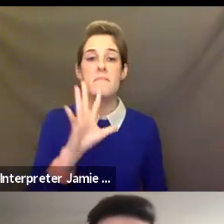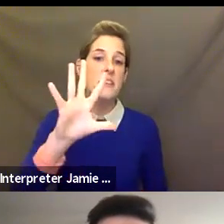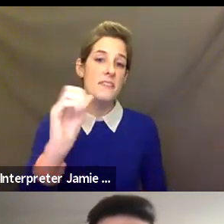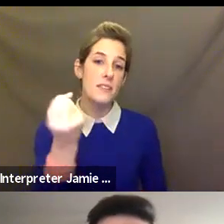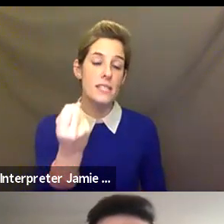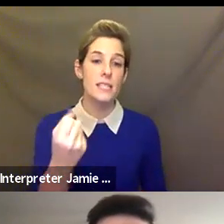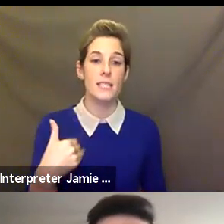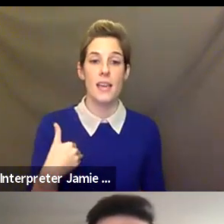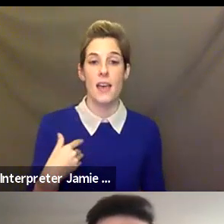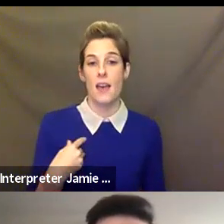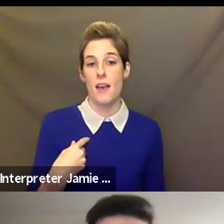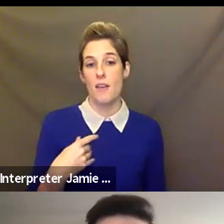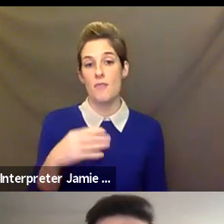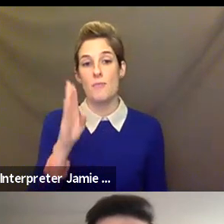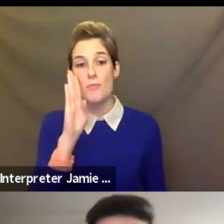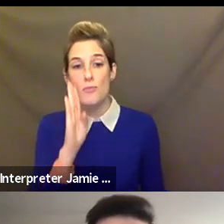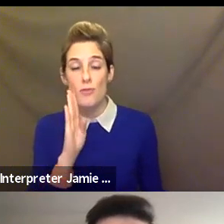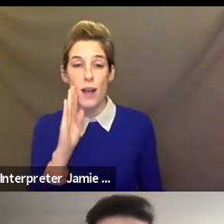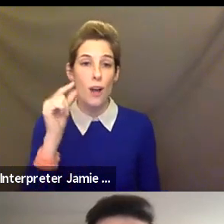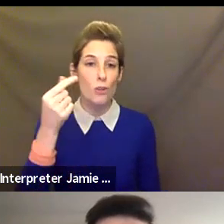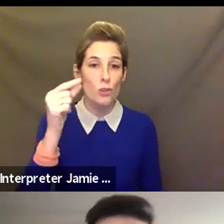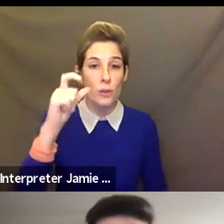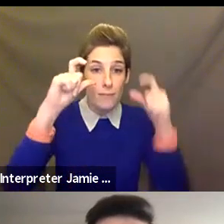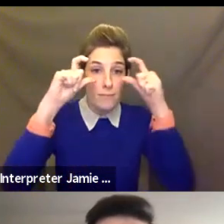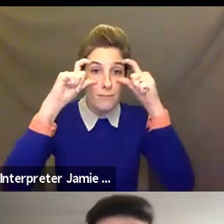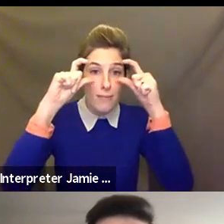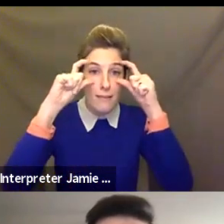colored top glasses sitting in my living room their front of a